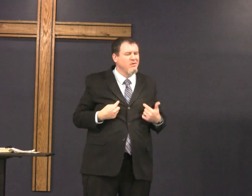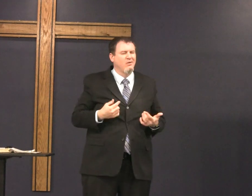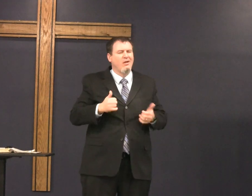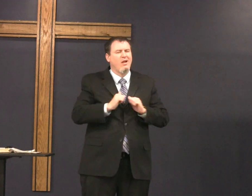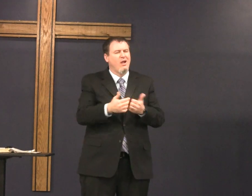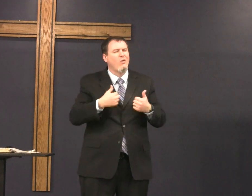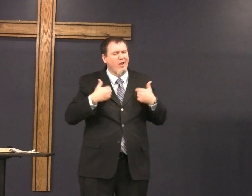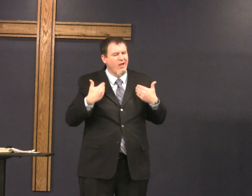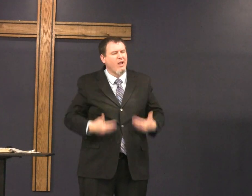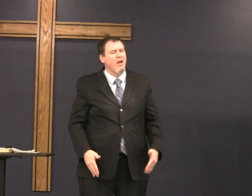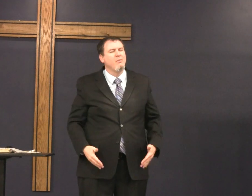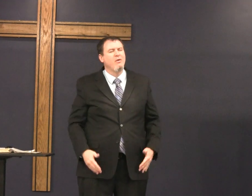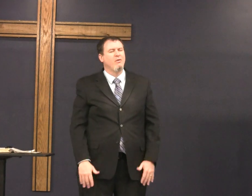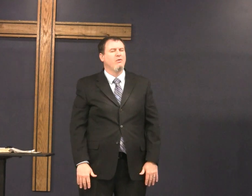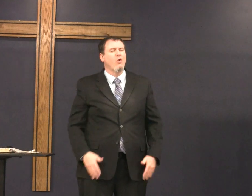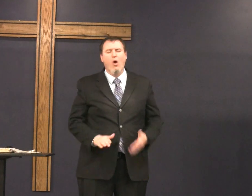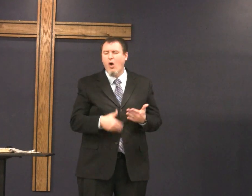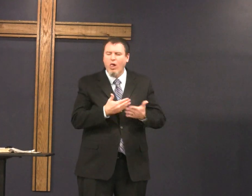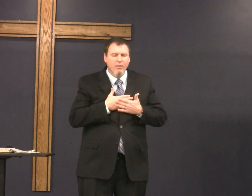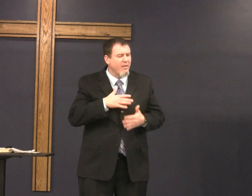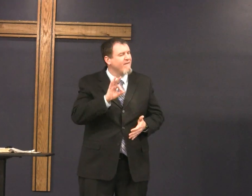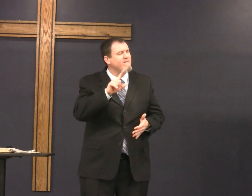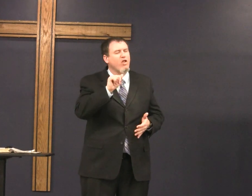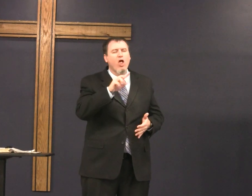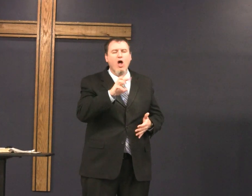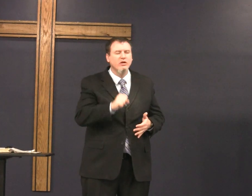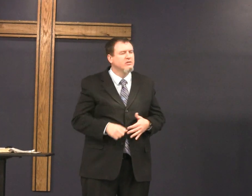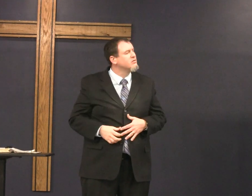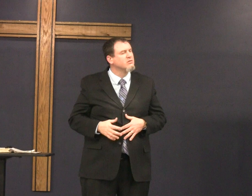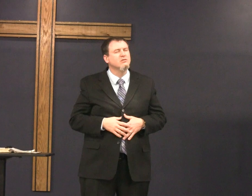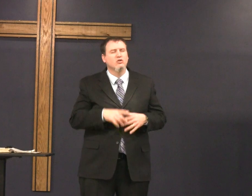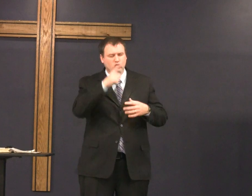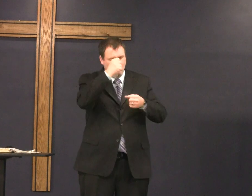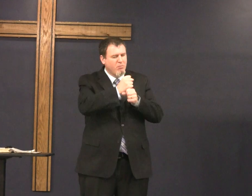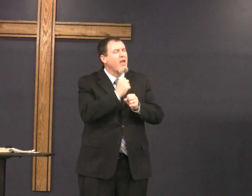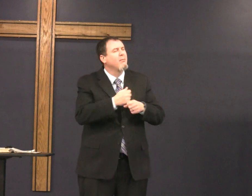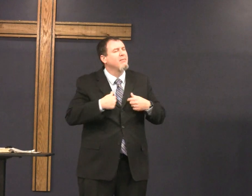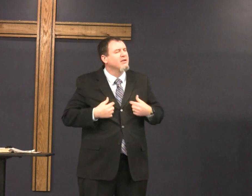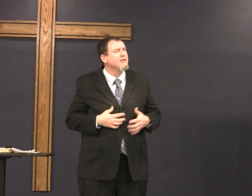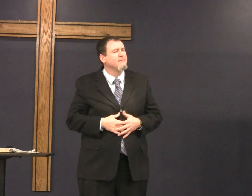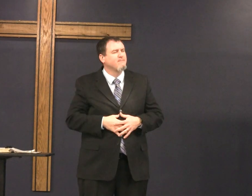you designed me the way I am with all my flaws